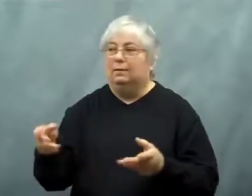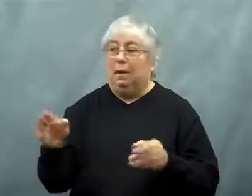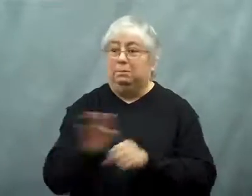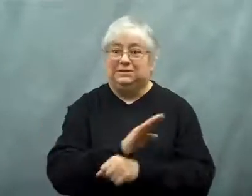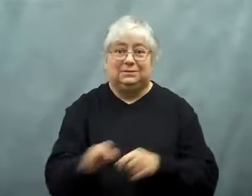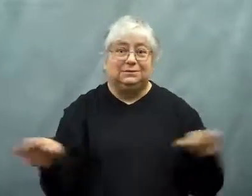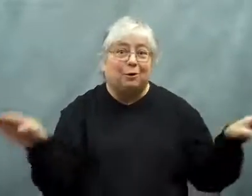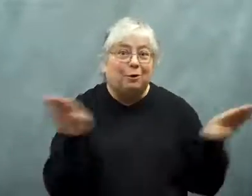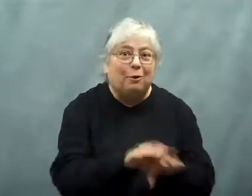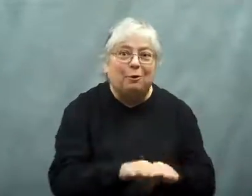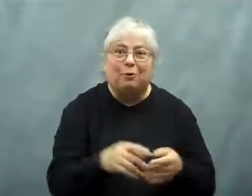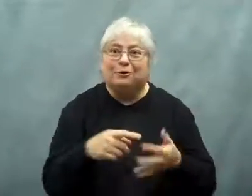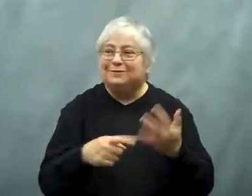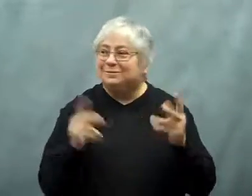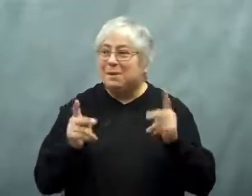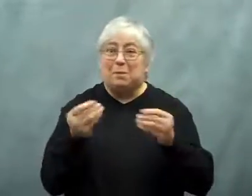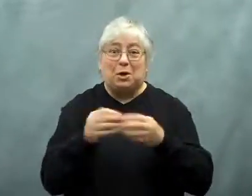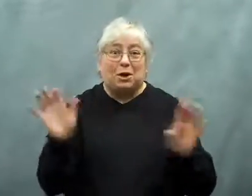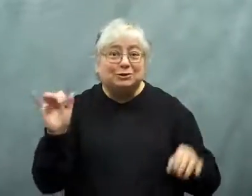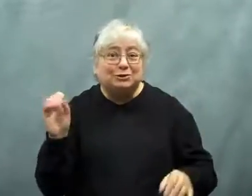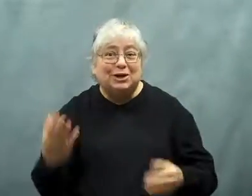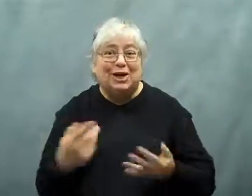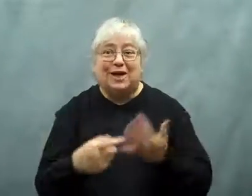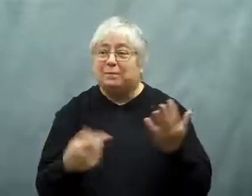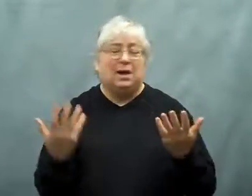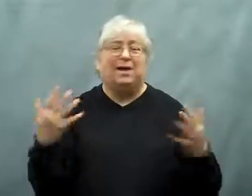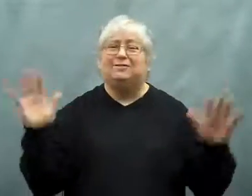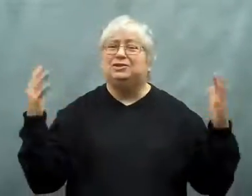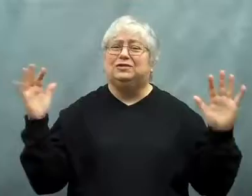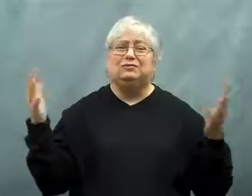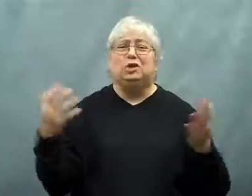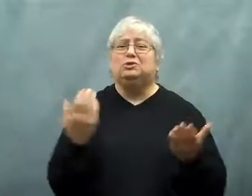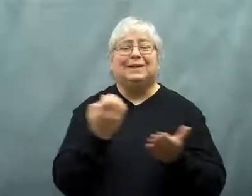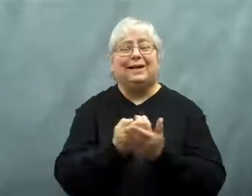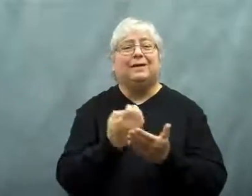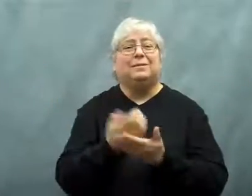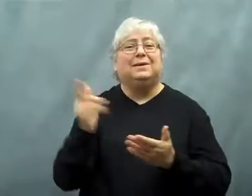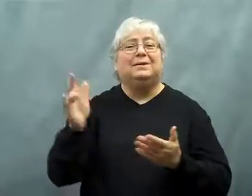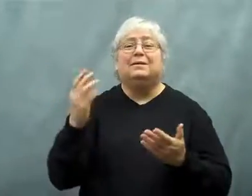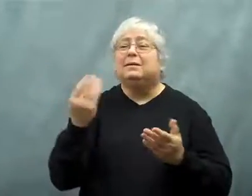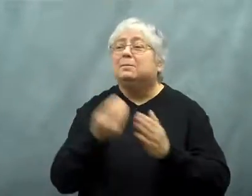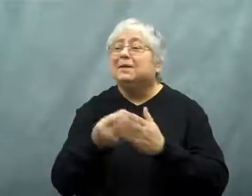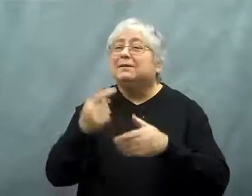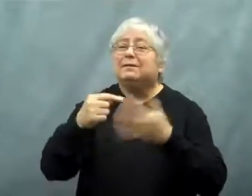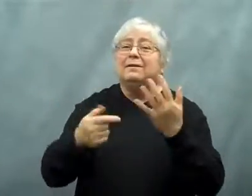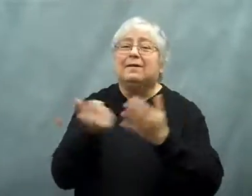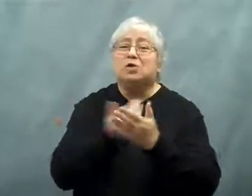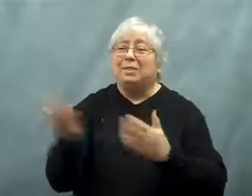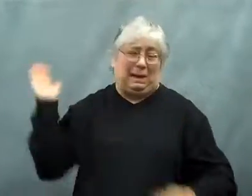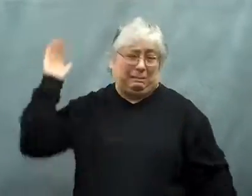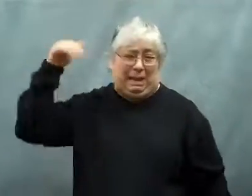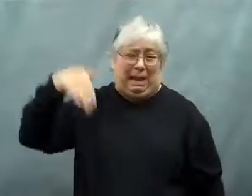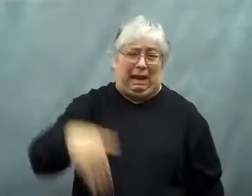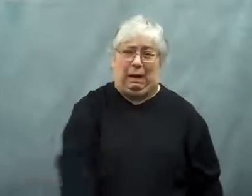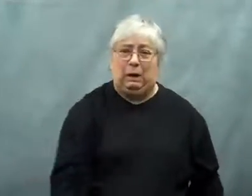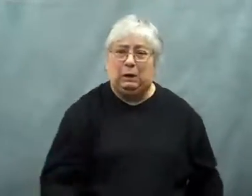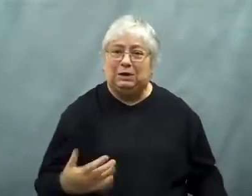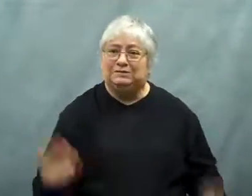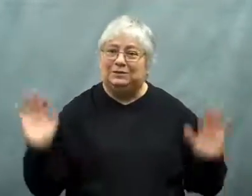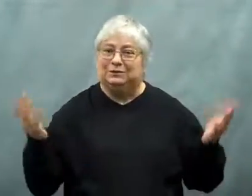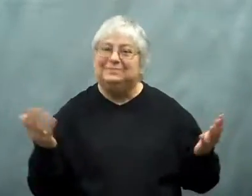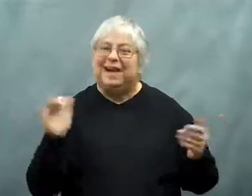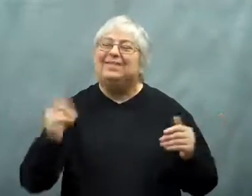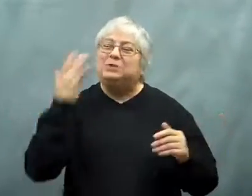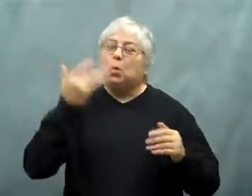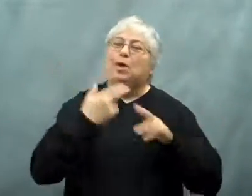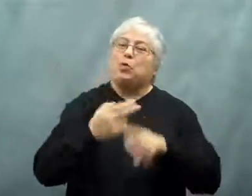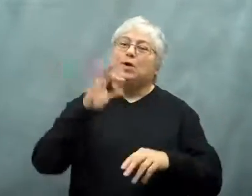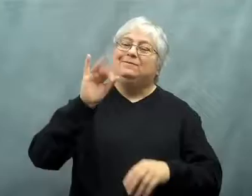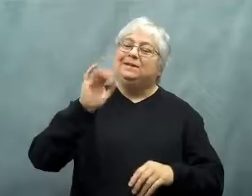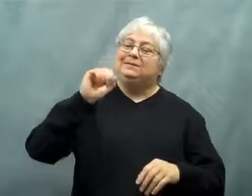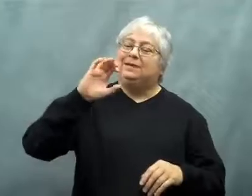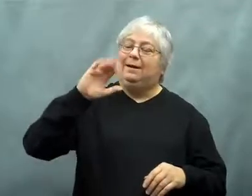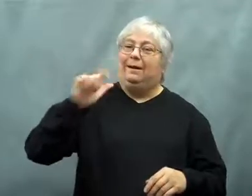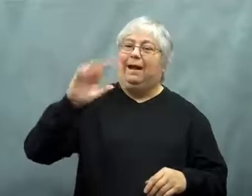Businesses could shut down, and people could lose their jobs.